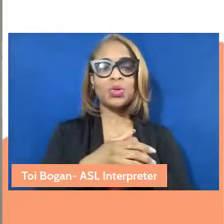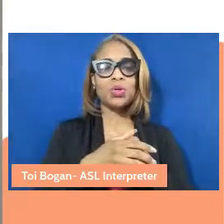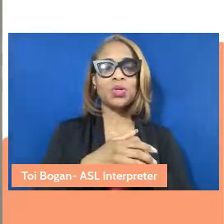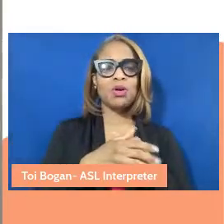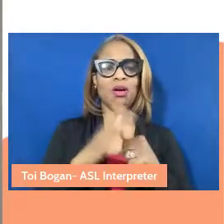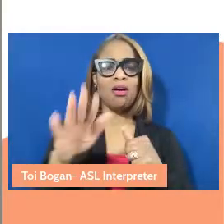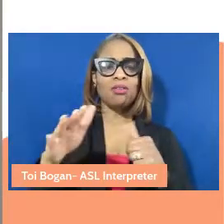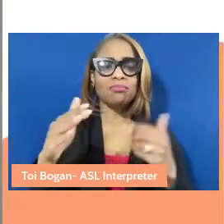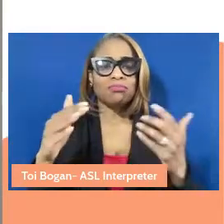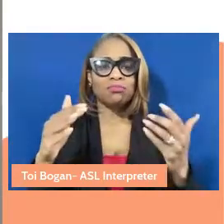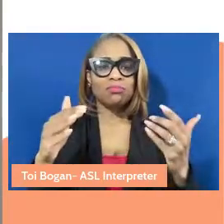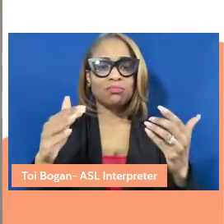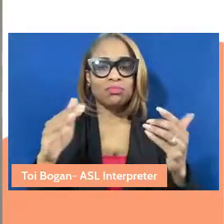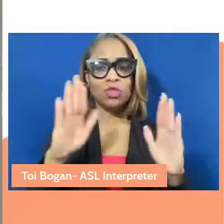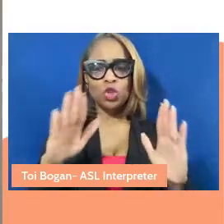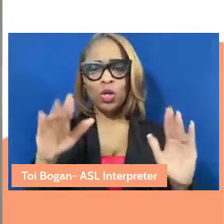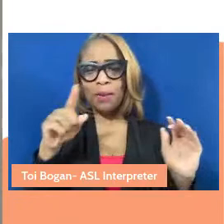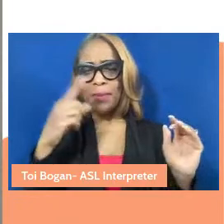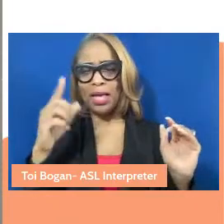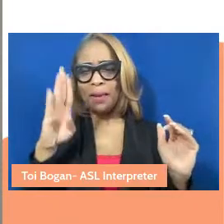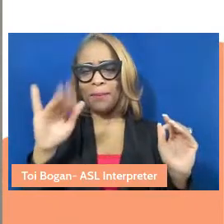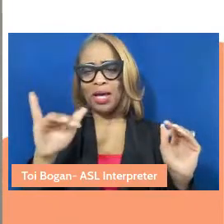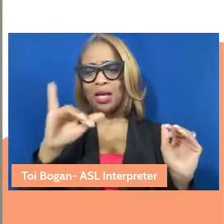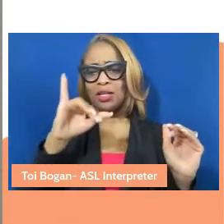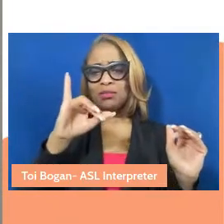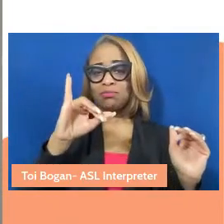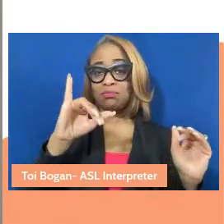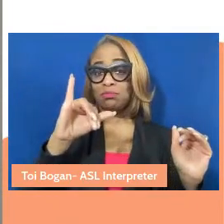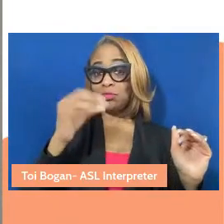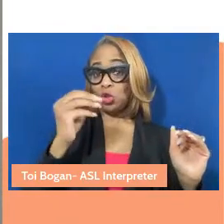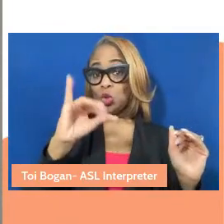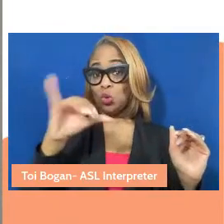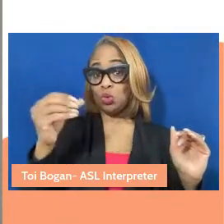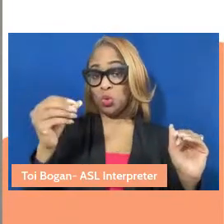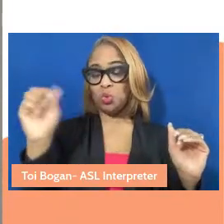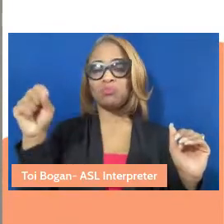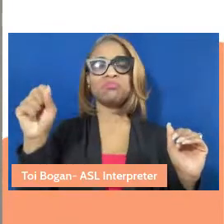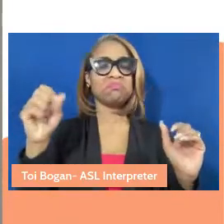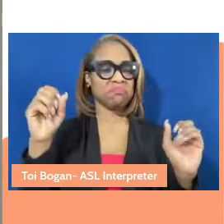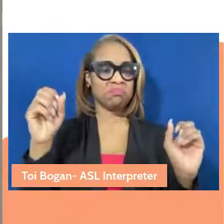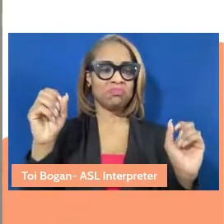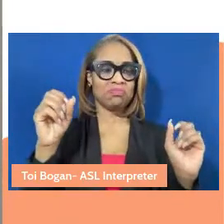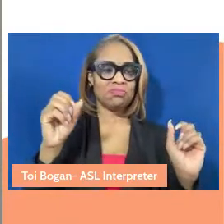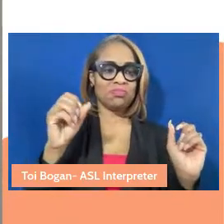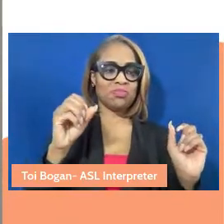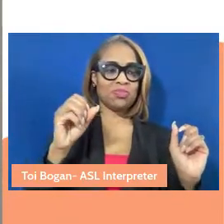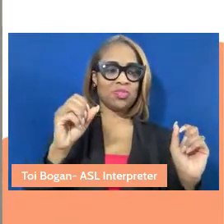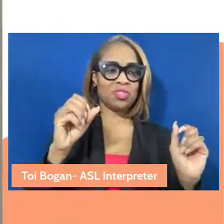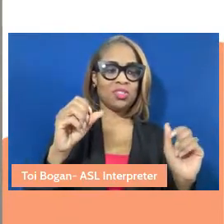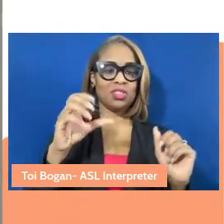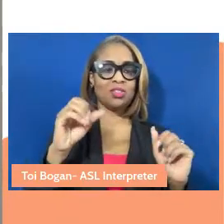Blacks by Georgia Anne Muldrow. Yes. All right, we'll be taking notes of all of these songs and